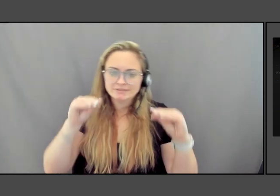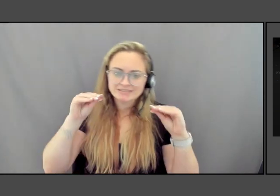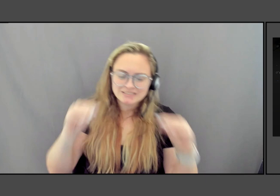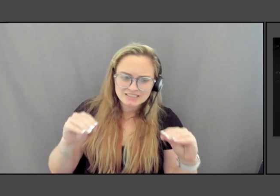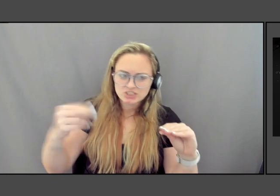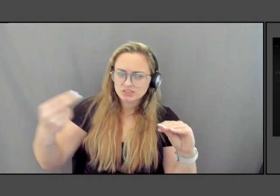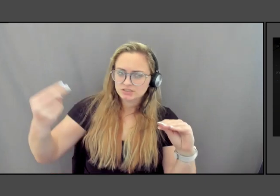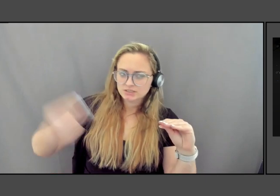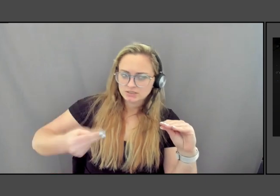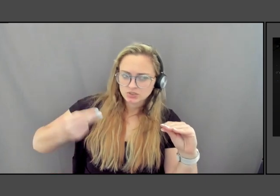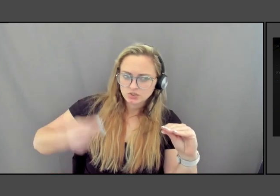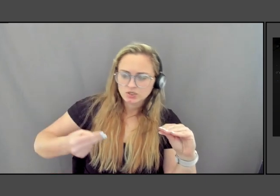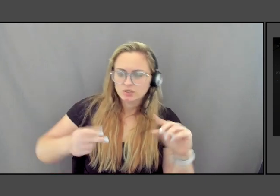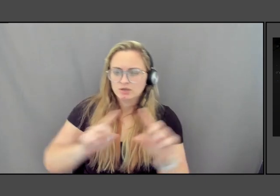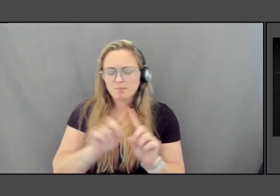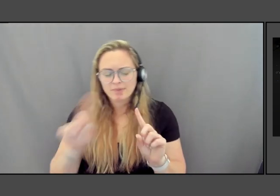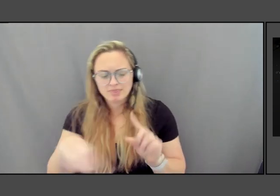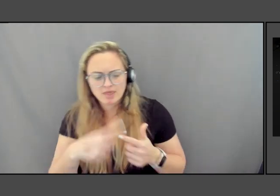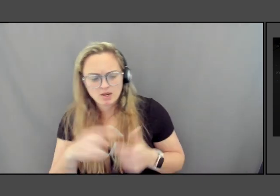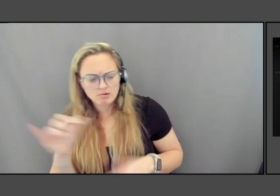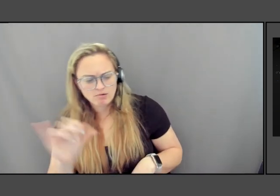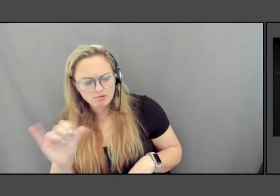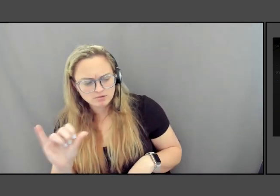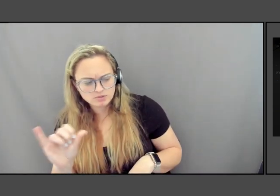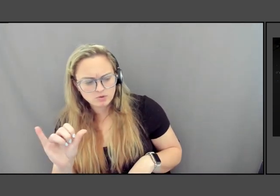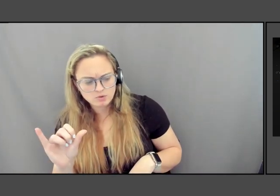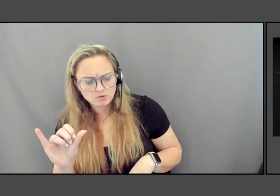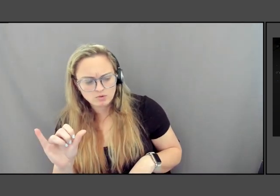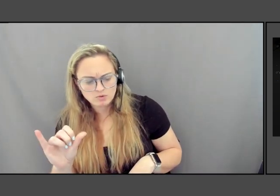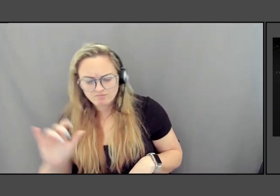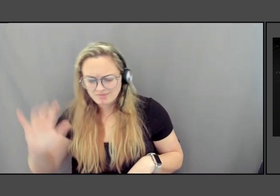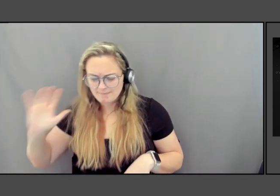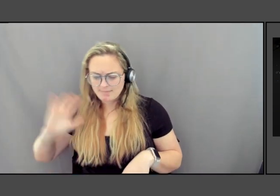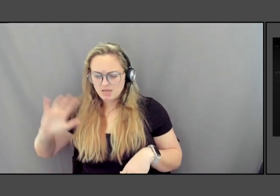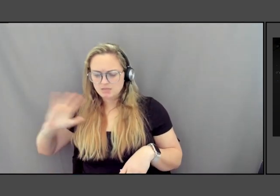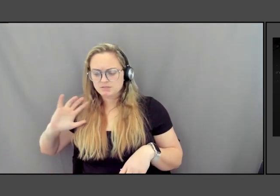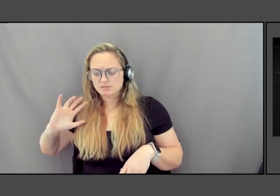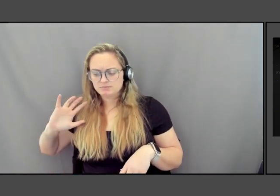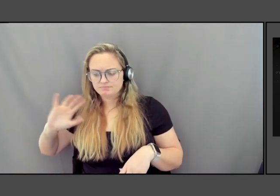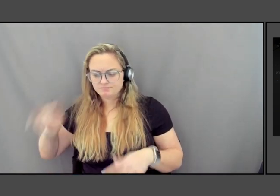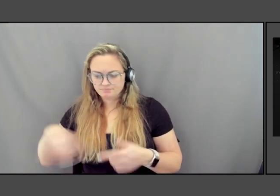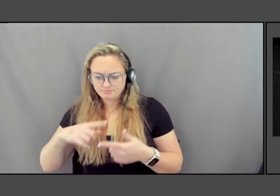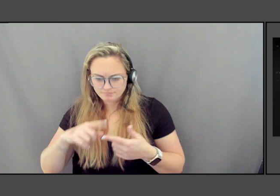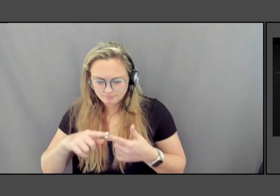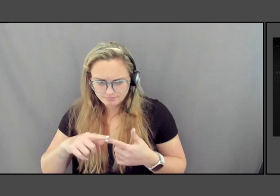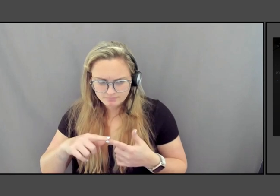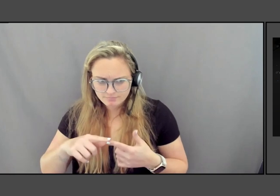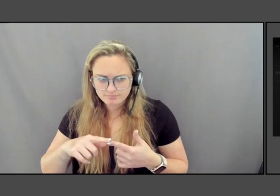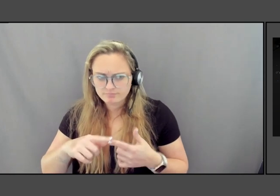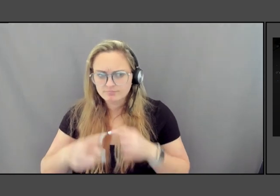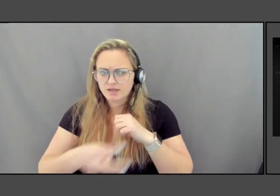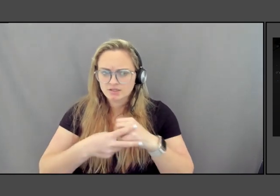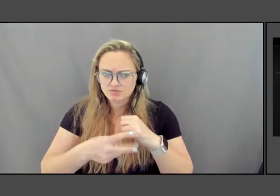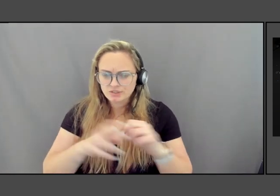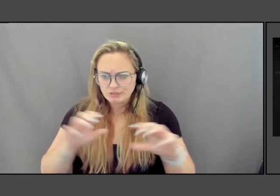but then also going from the past, then going into conservation and action. The present.